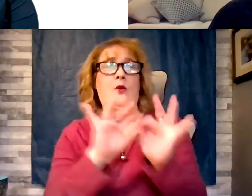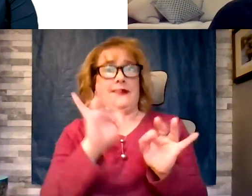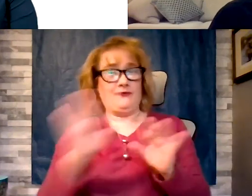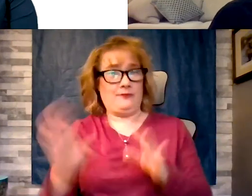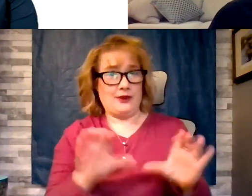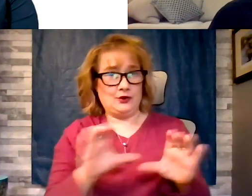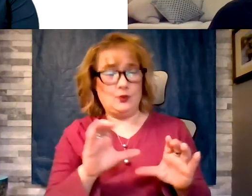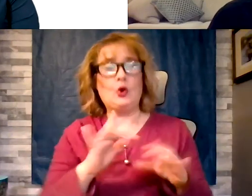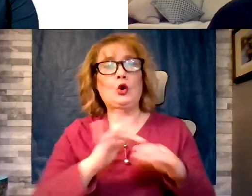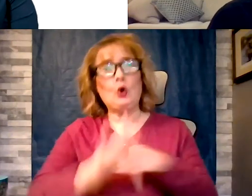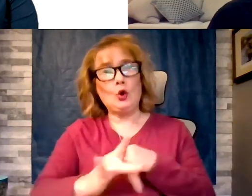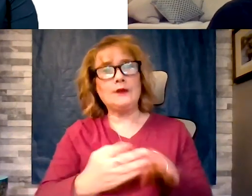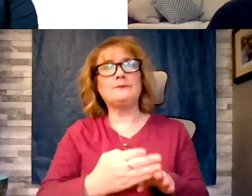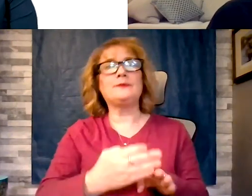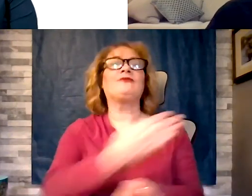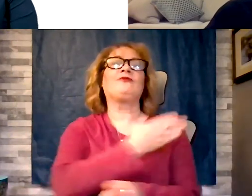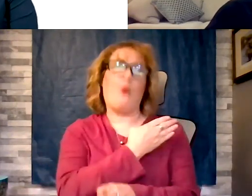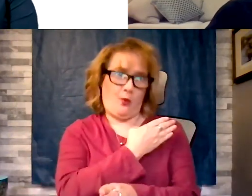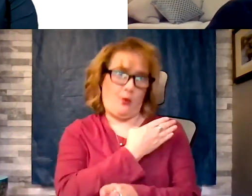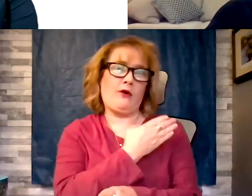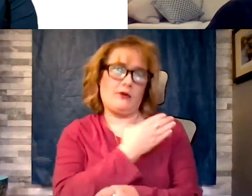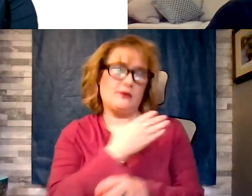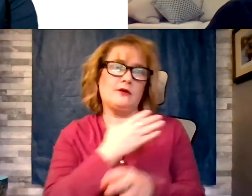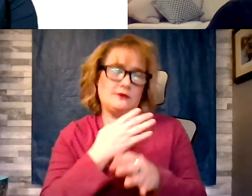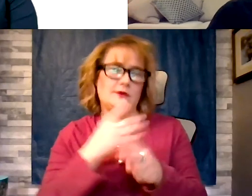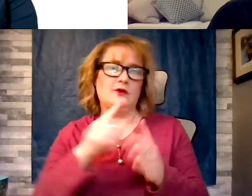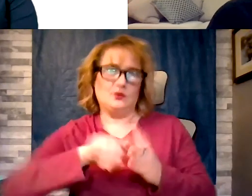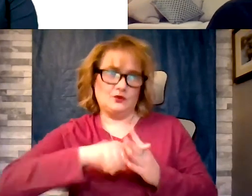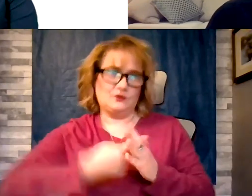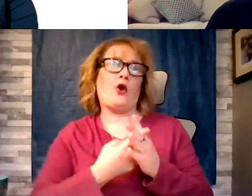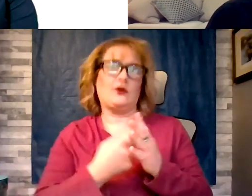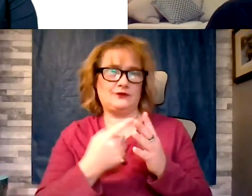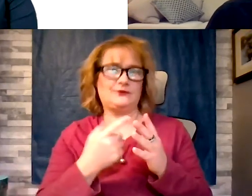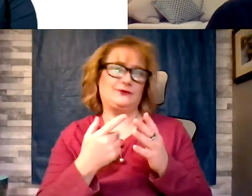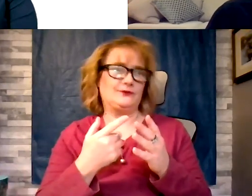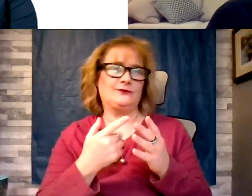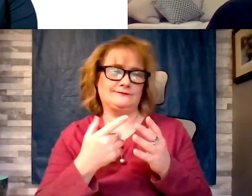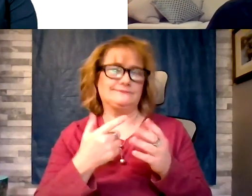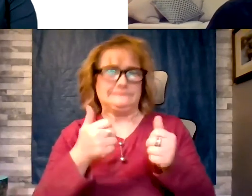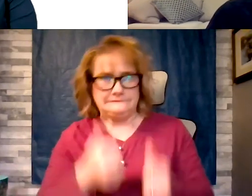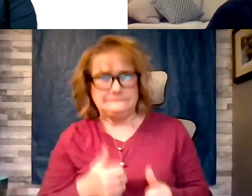these changes. Begin to take hold. This is my last question